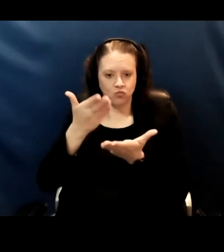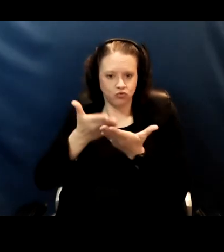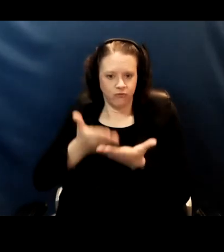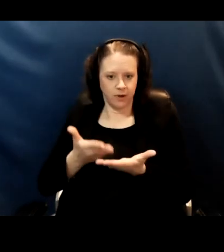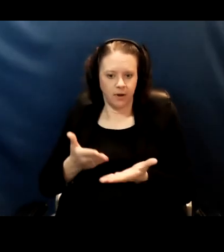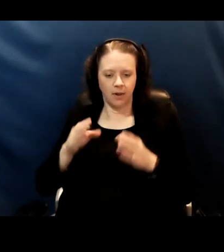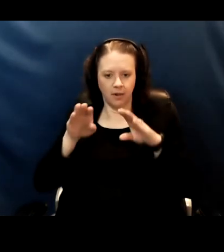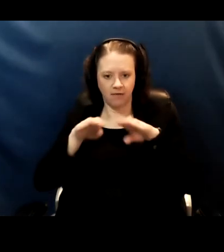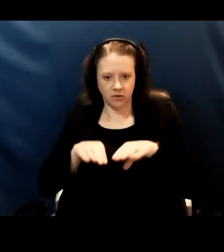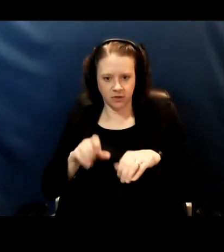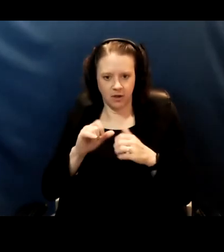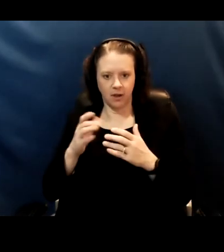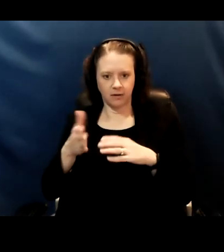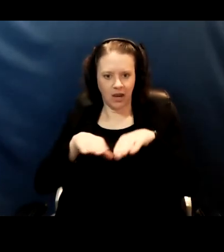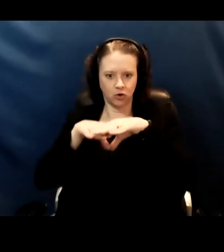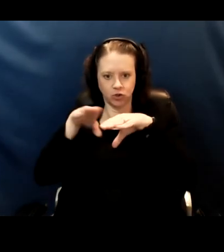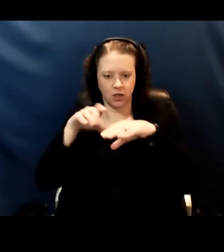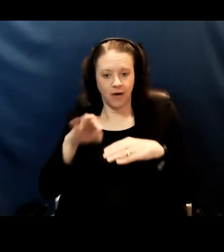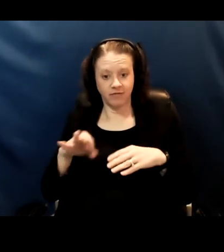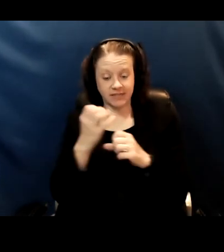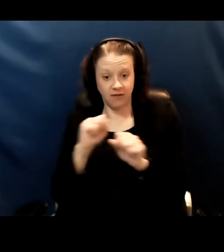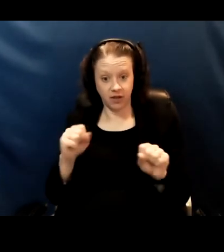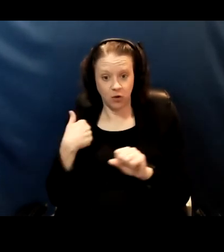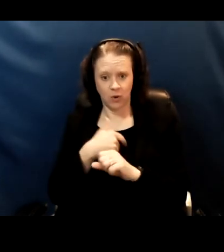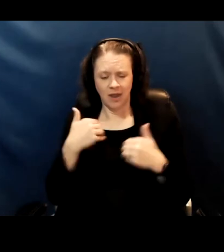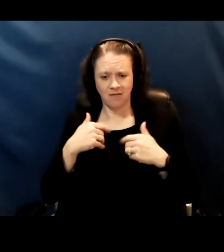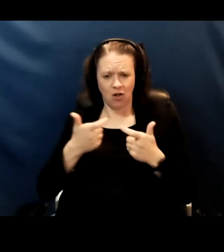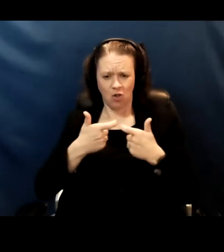we have very large data sets from large school districts